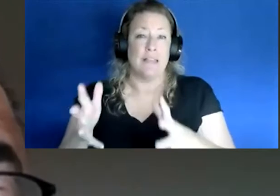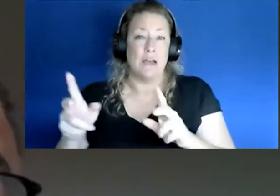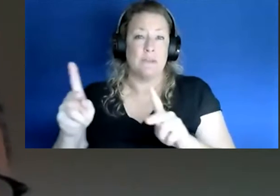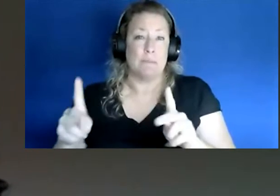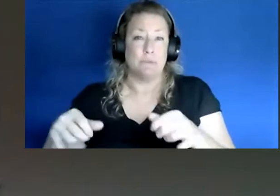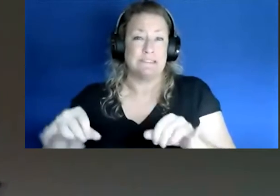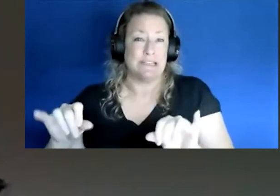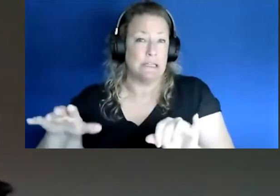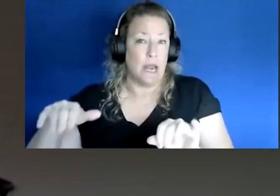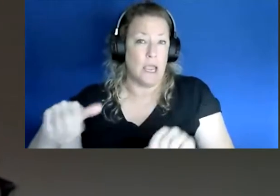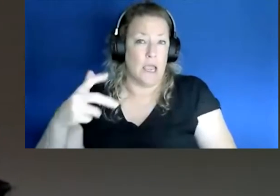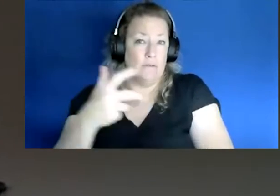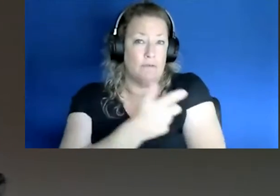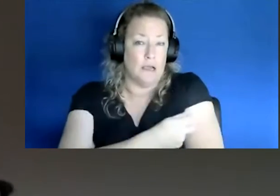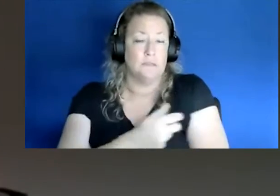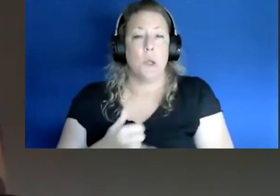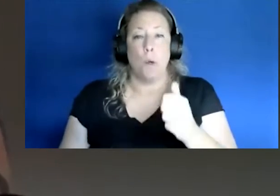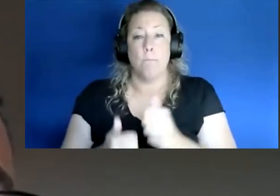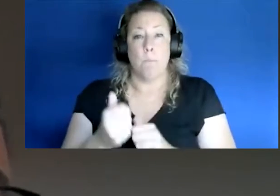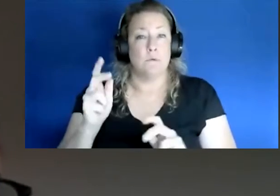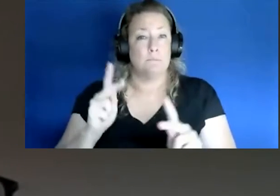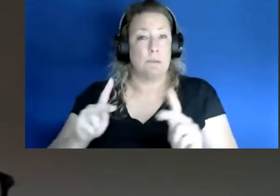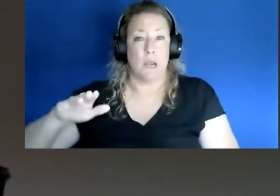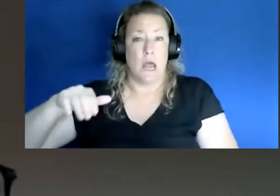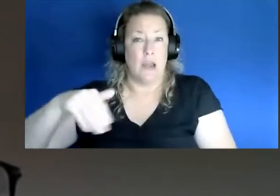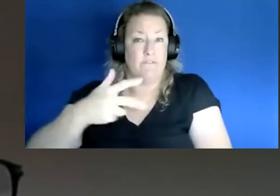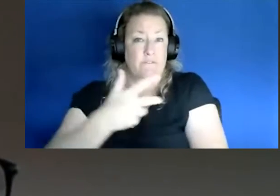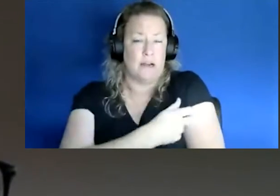to be vaccinated, most people that that have not been vaccinated they have very strong opinions on